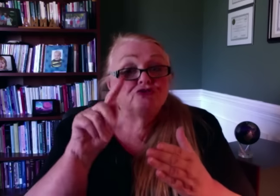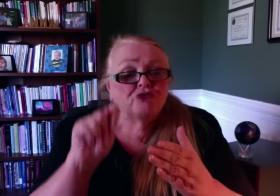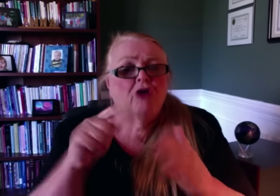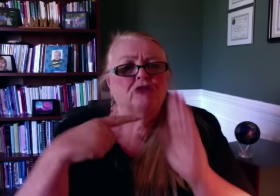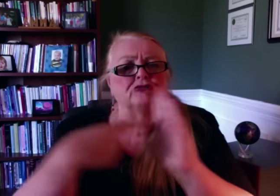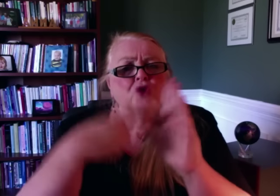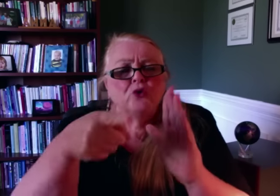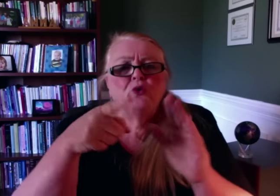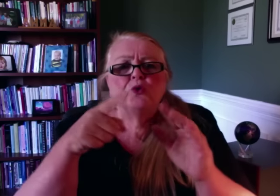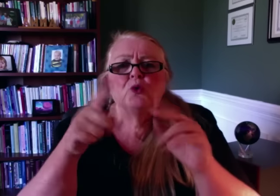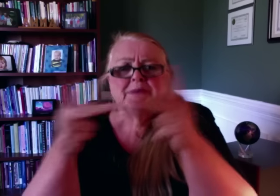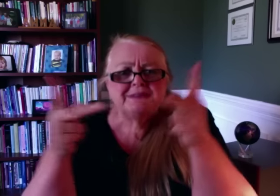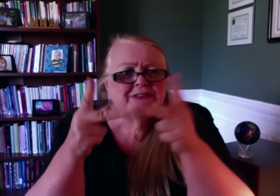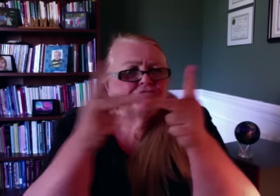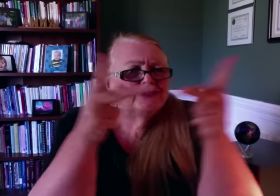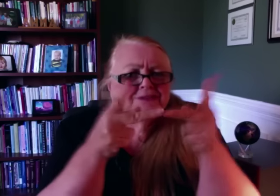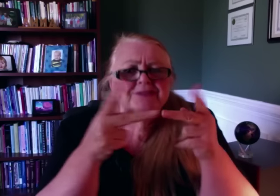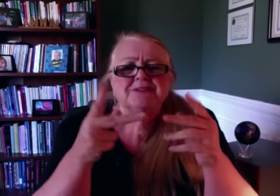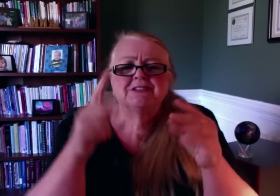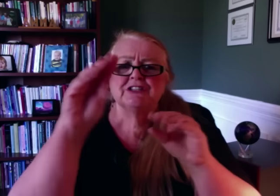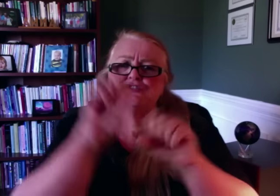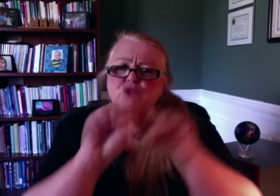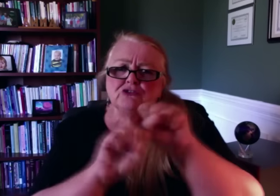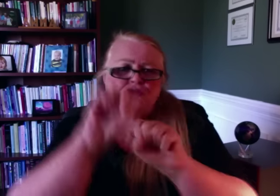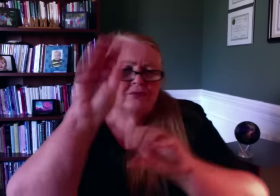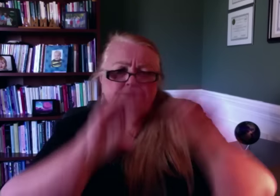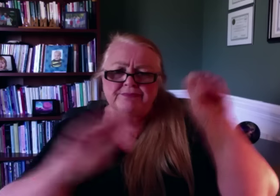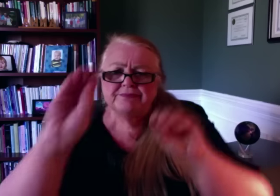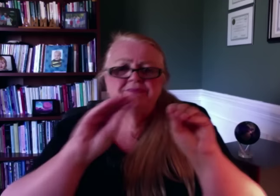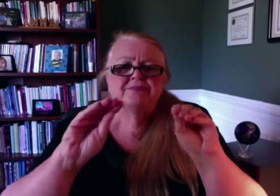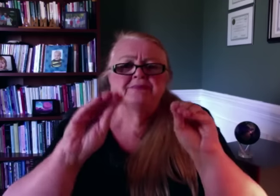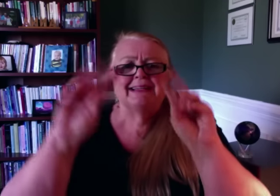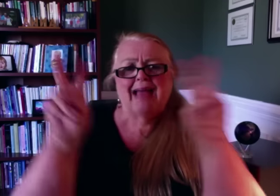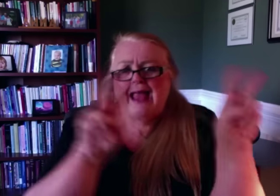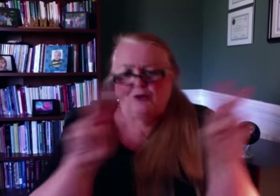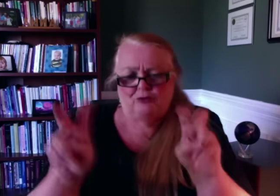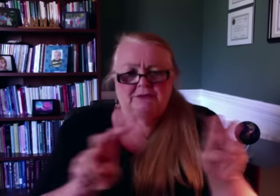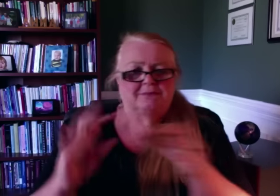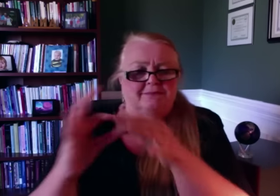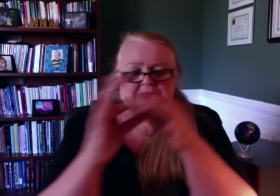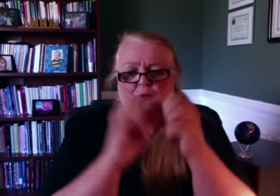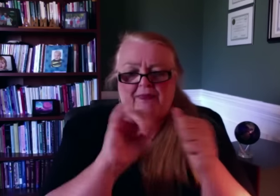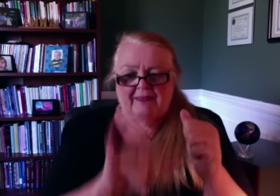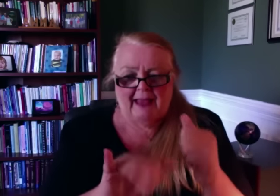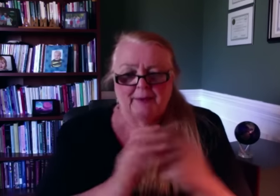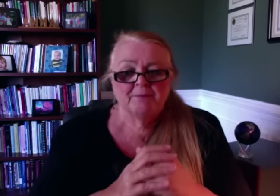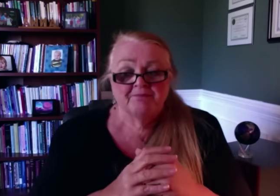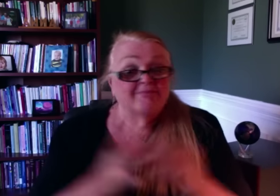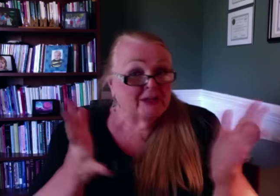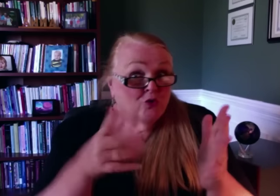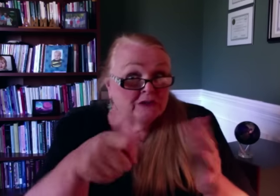new positions, structure and titles of the organization.